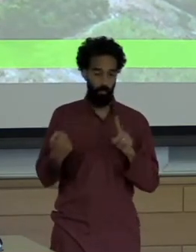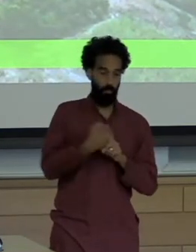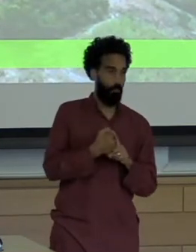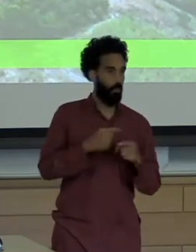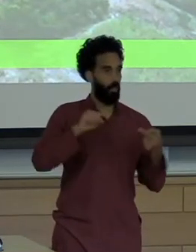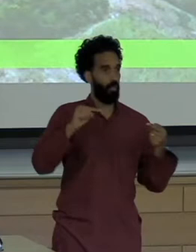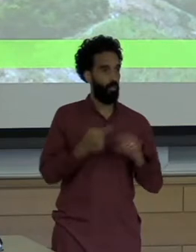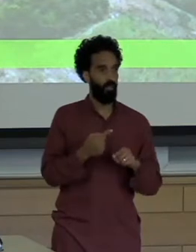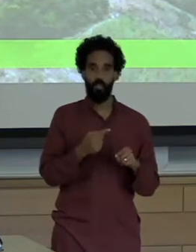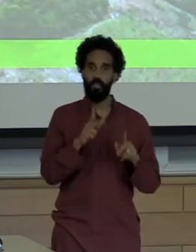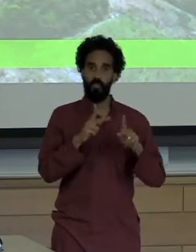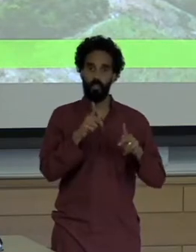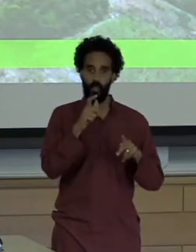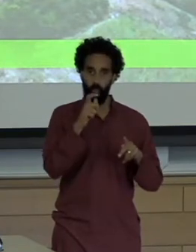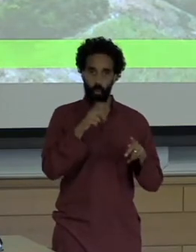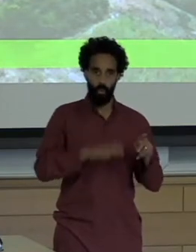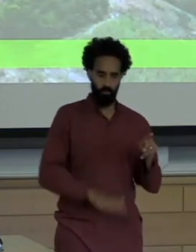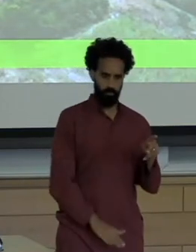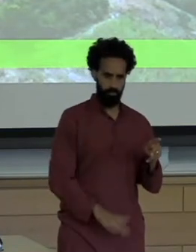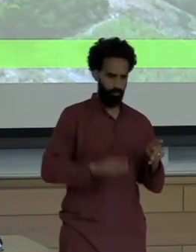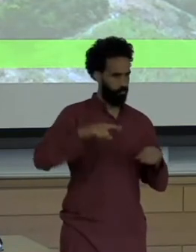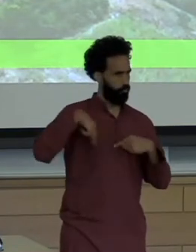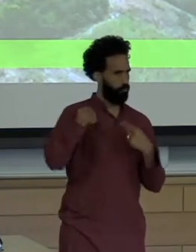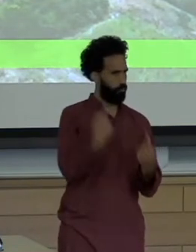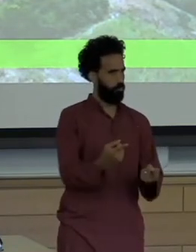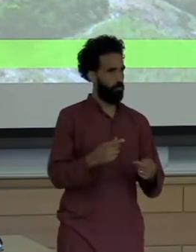For whom the Dose River was a source of sacred waters